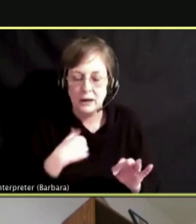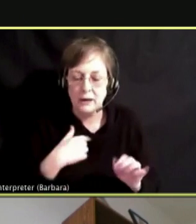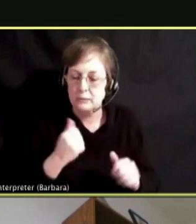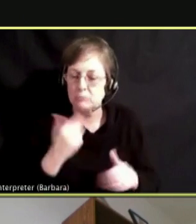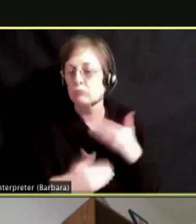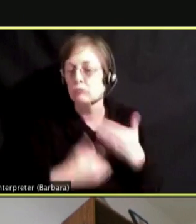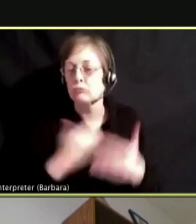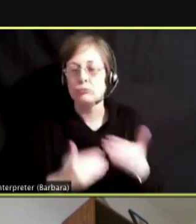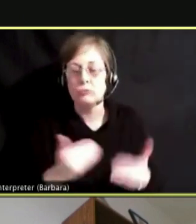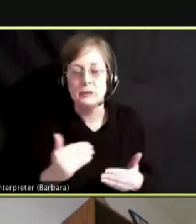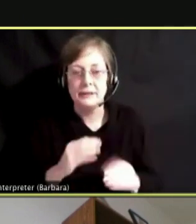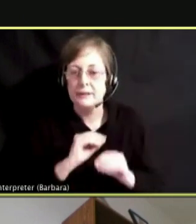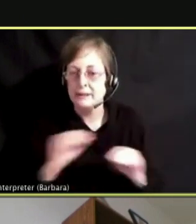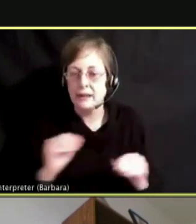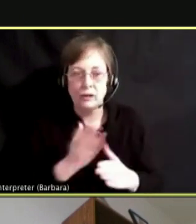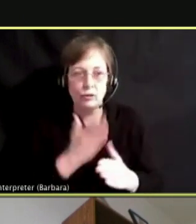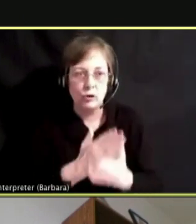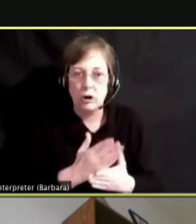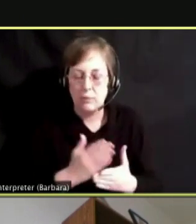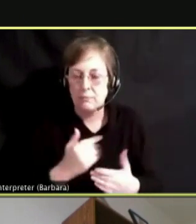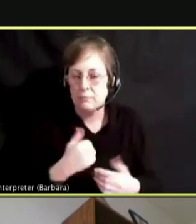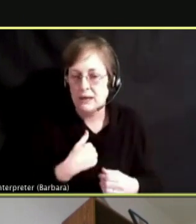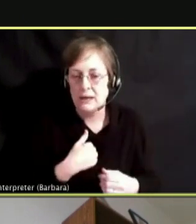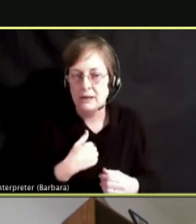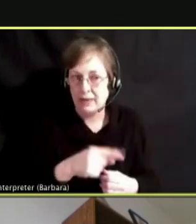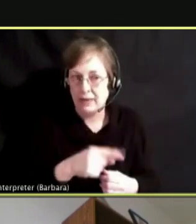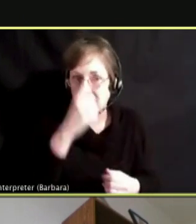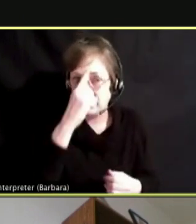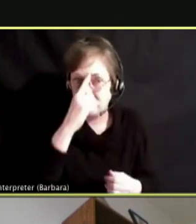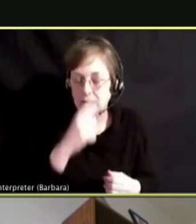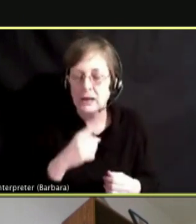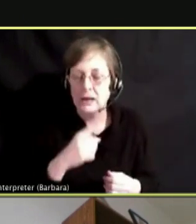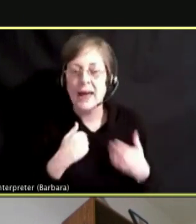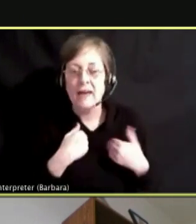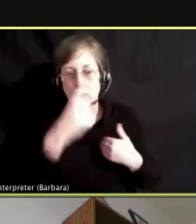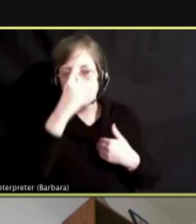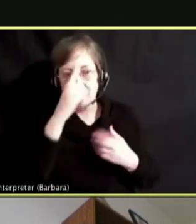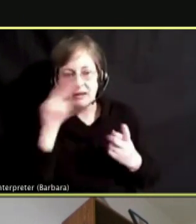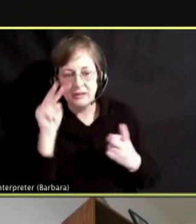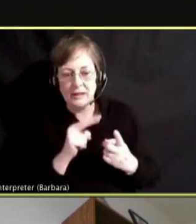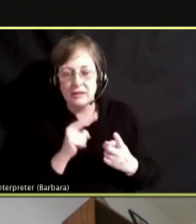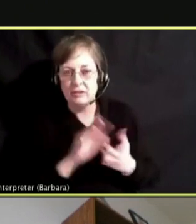IT KINDA BECOMES THIS DESTRUCTIVE MINDSET OF THERE'S NOTHING WRONG, I'M INVINCIBLE.